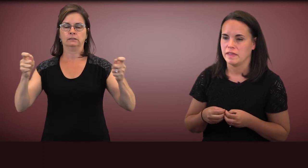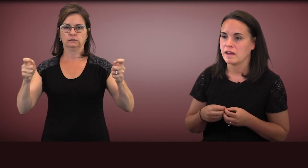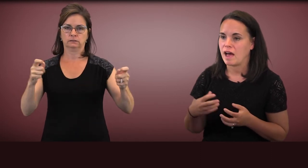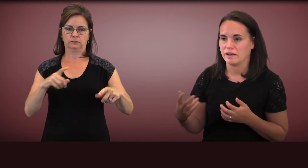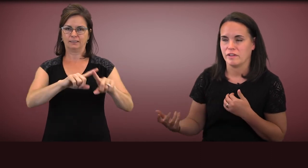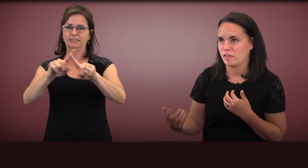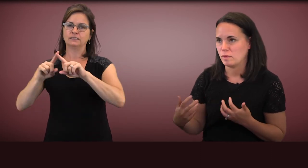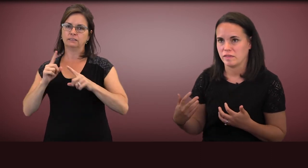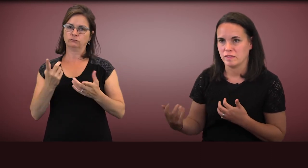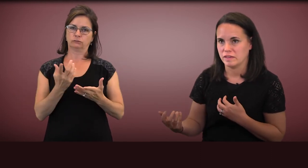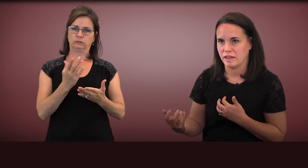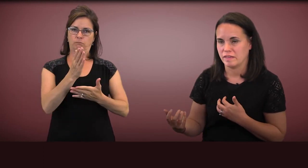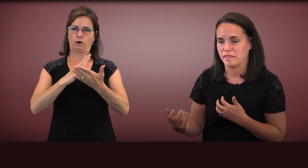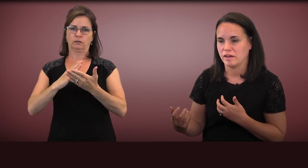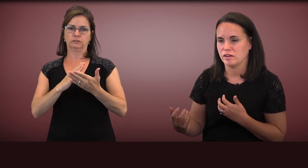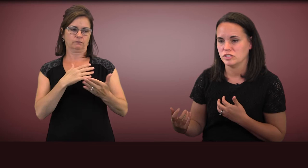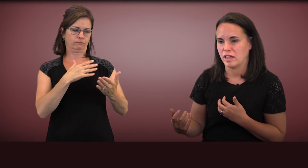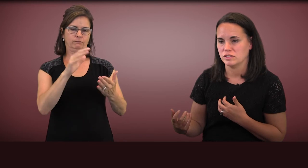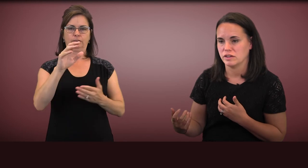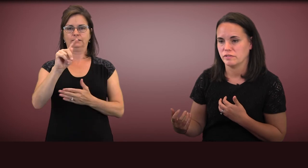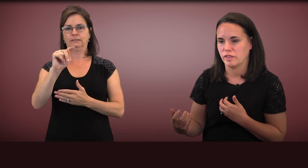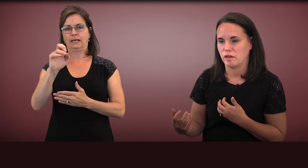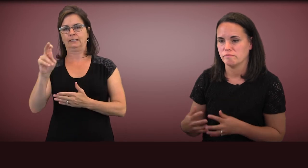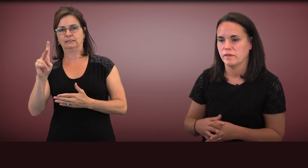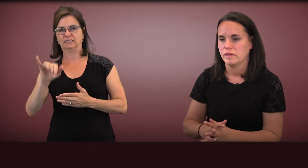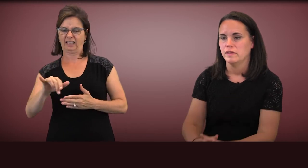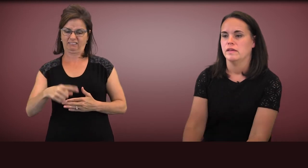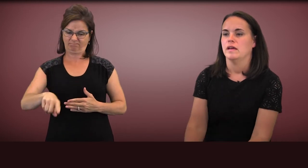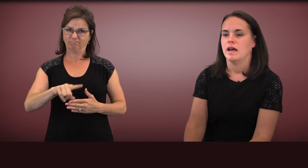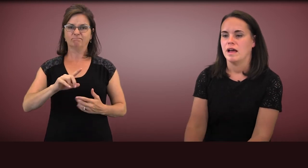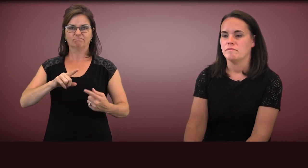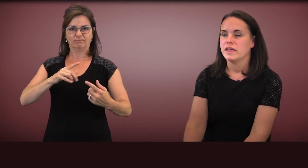the cognitive of aspects of the tasks that are challenging for them.